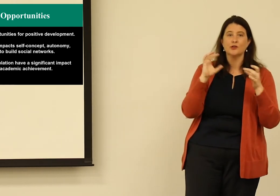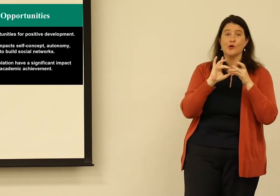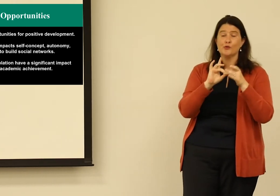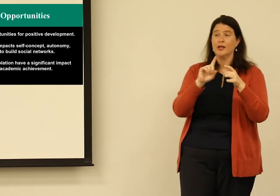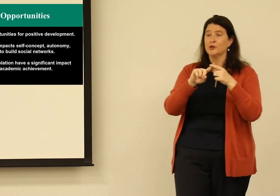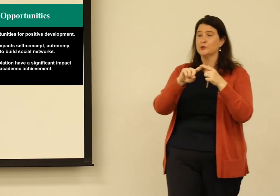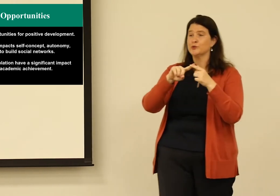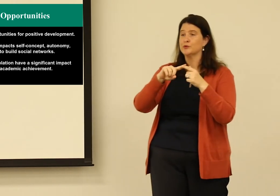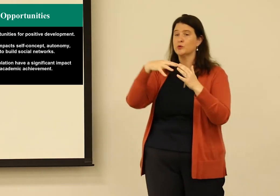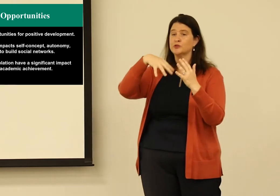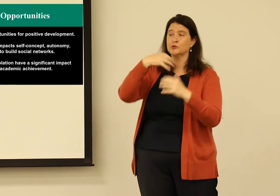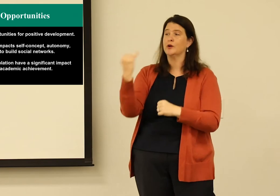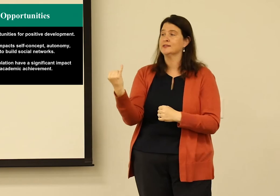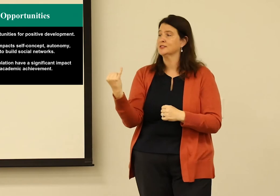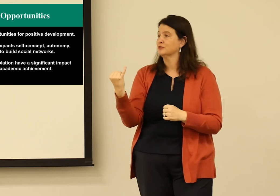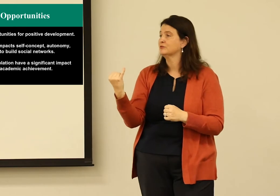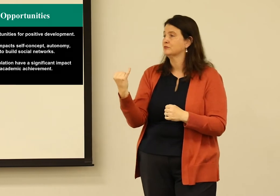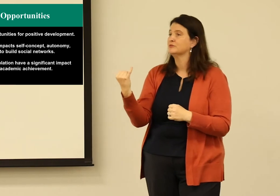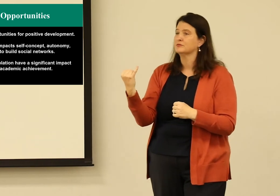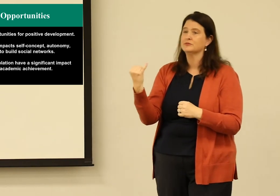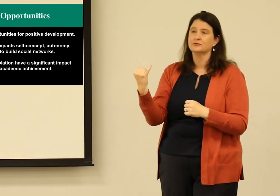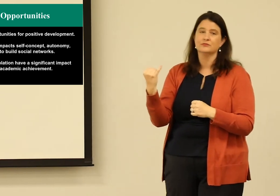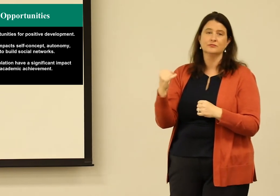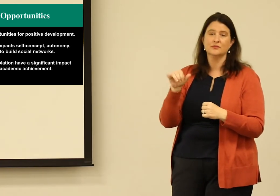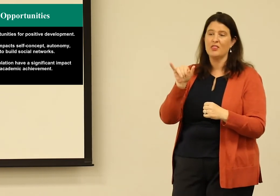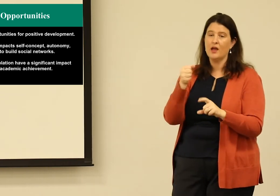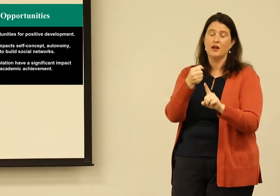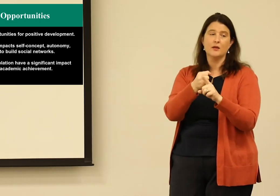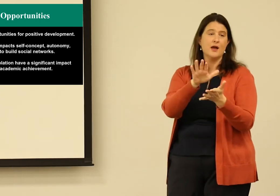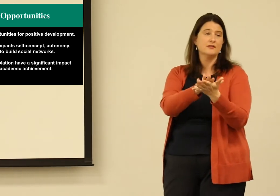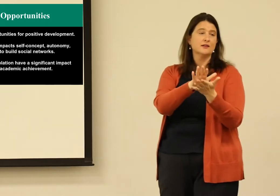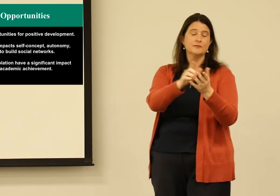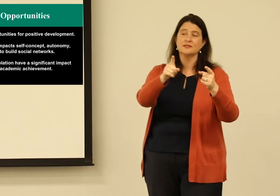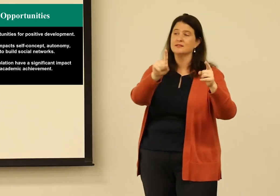related to mental health that stem from social isolation.